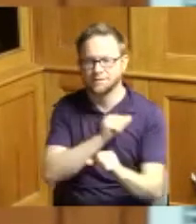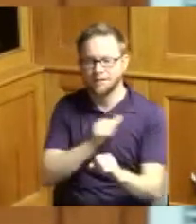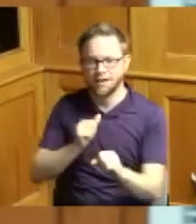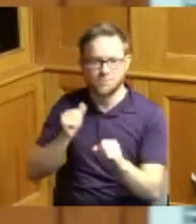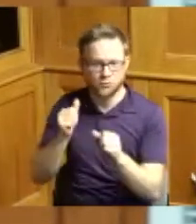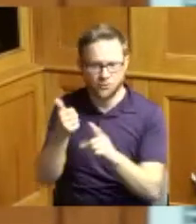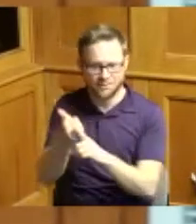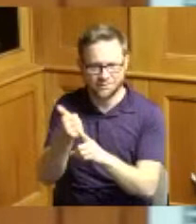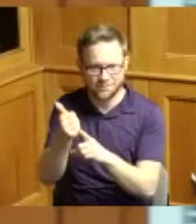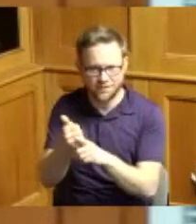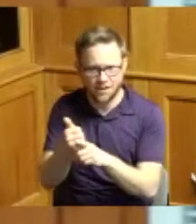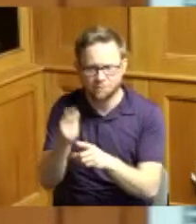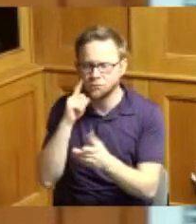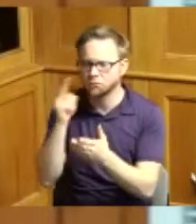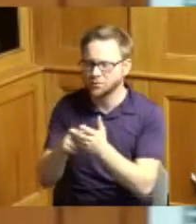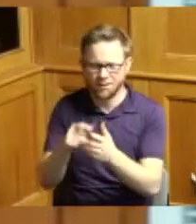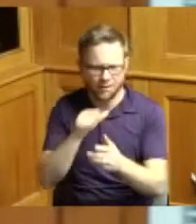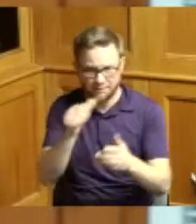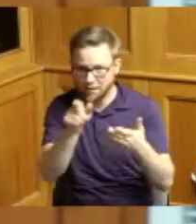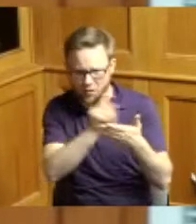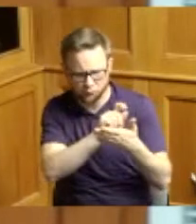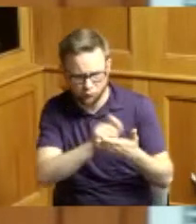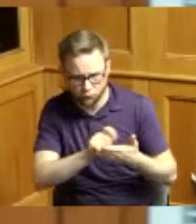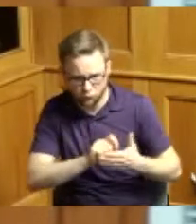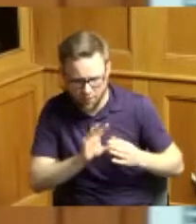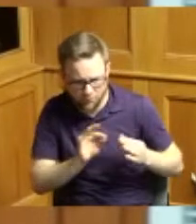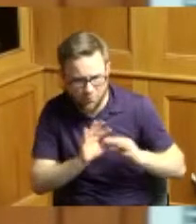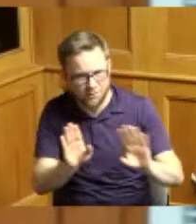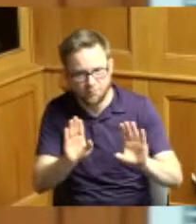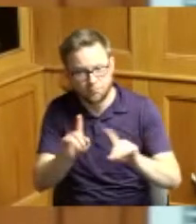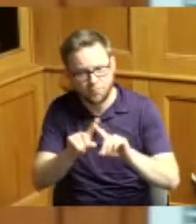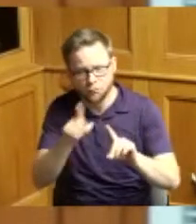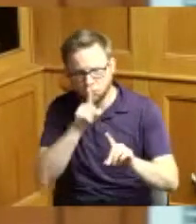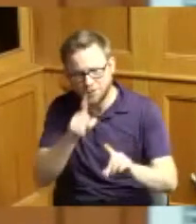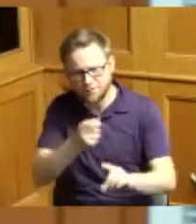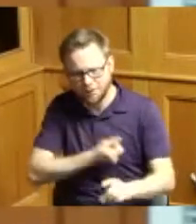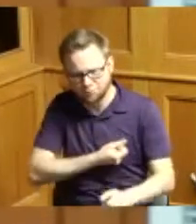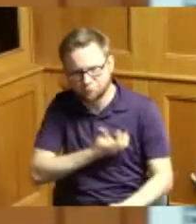any words or anything but just from my heart I;d like to say a couple things that come to mind